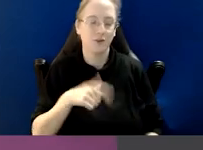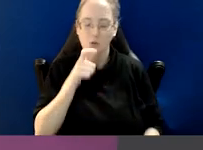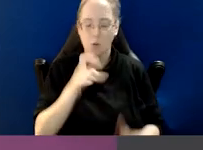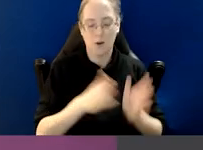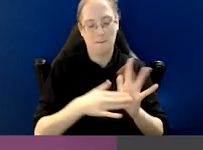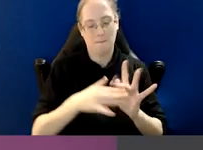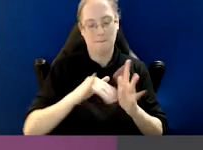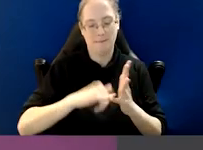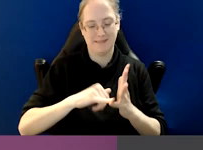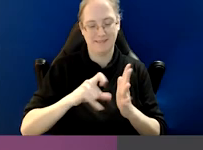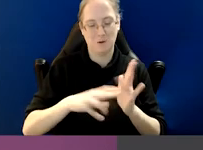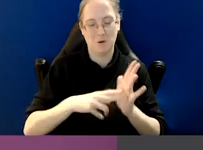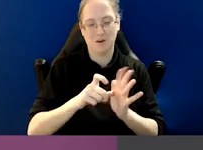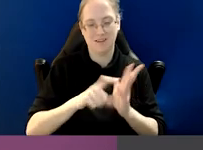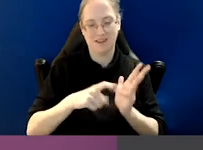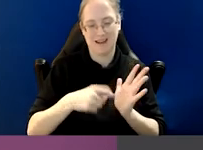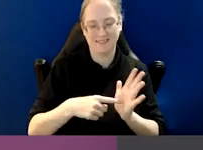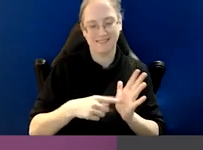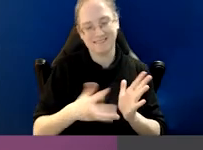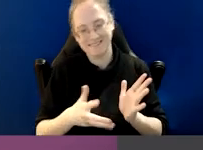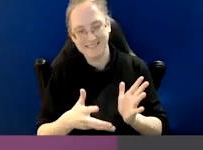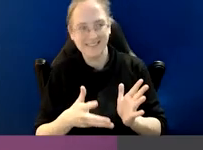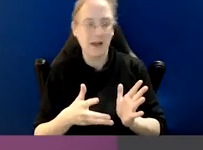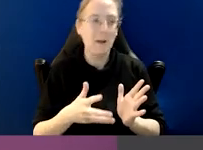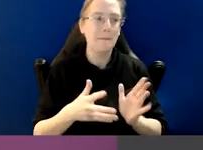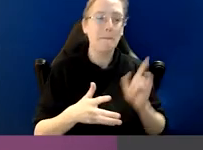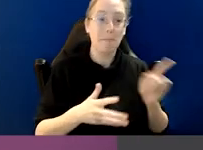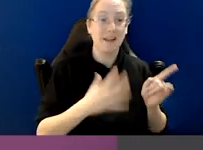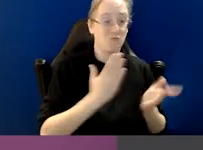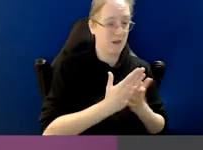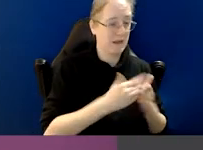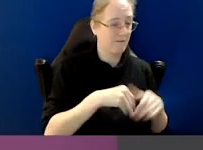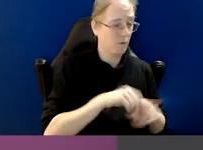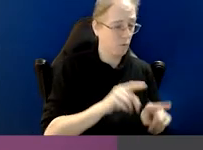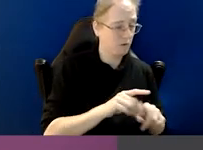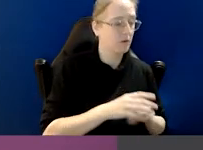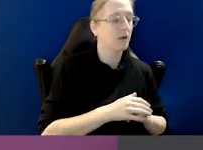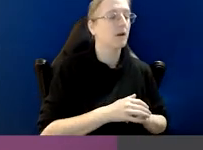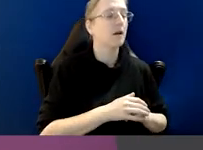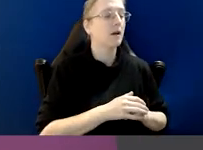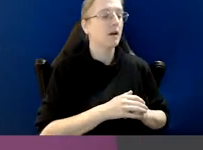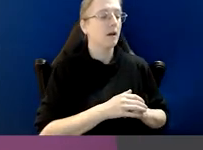because it uses the word misconduct in its title. But the elements of the offence make it very clear